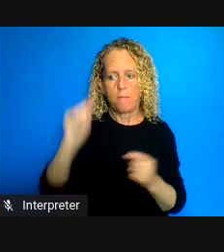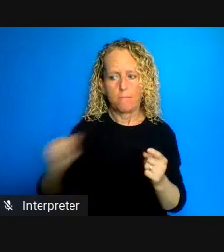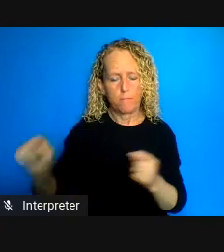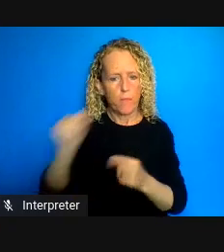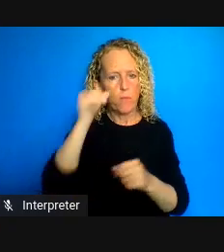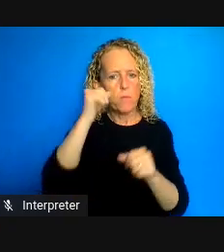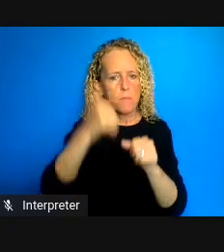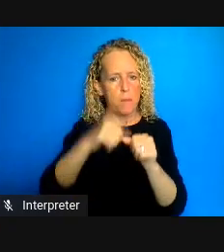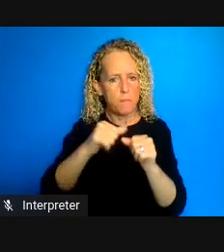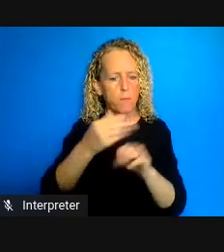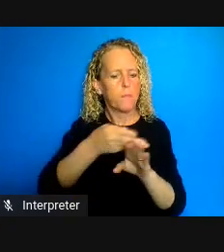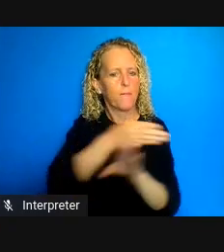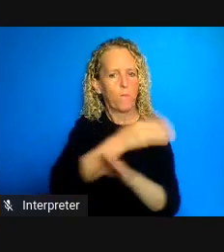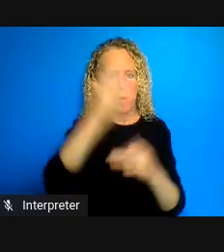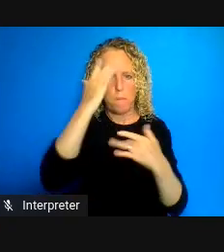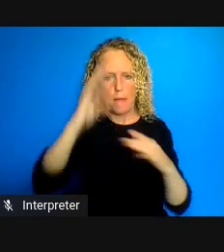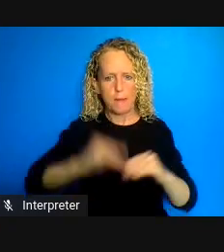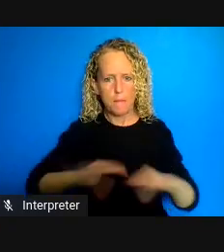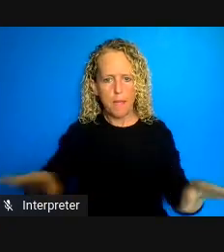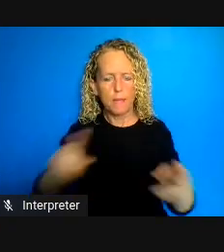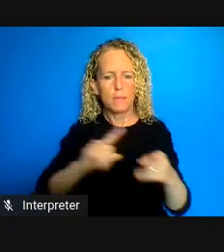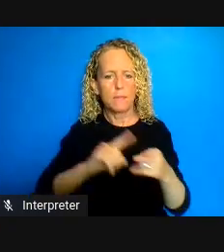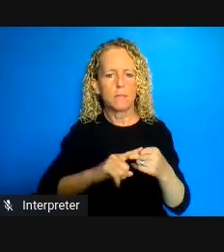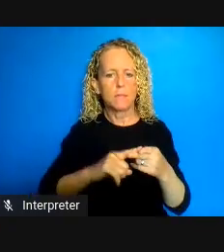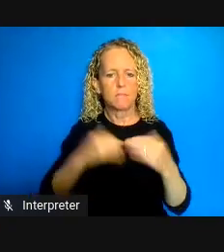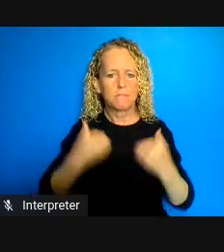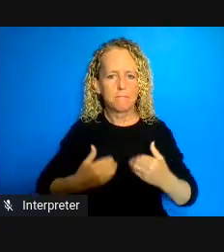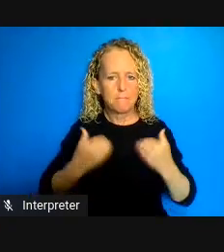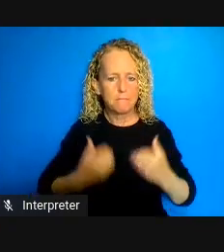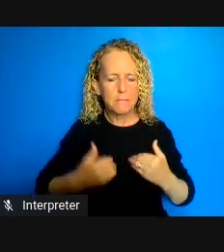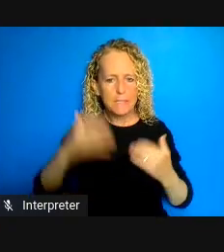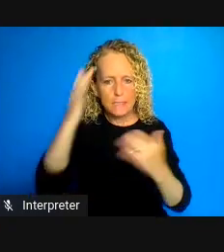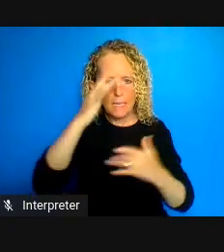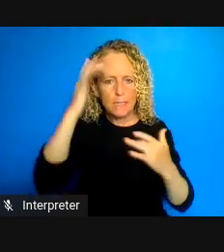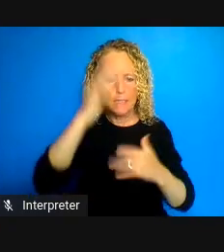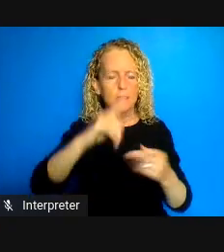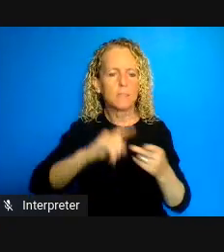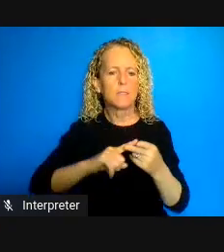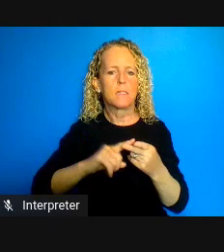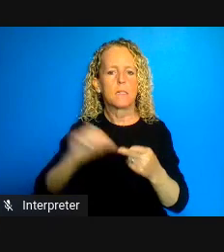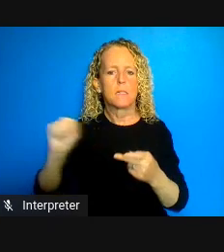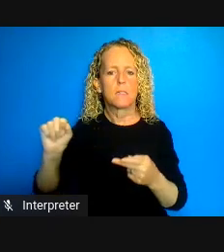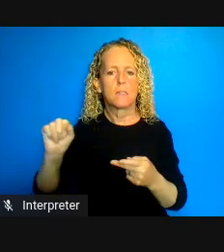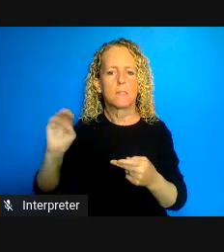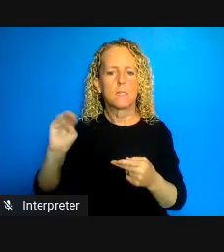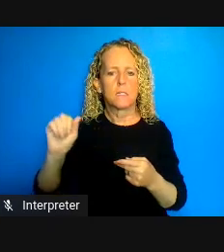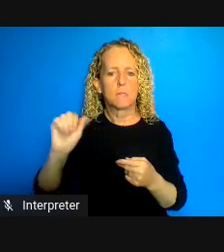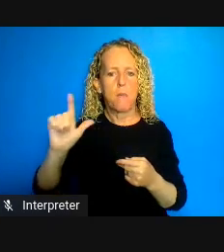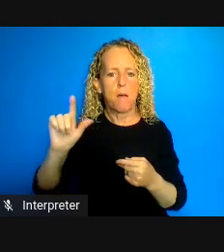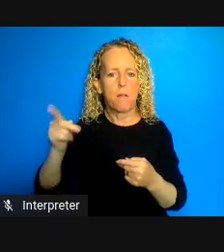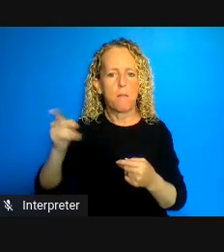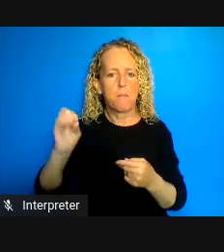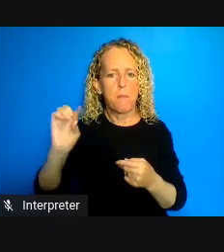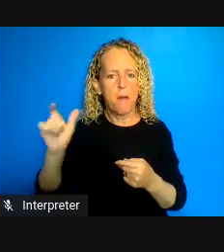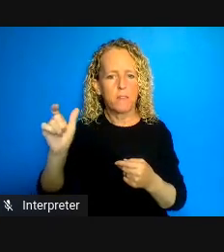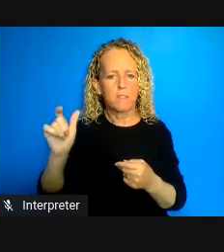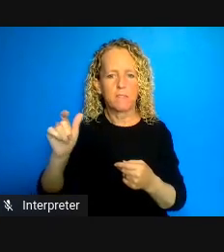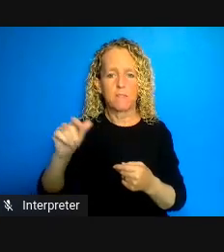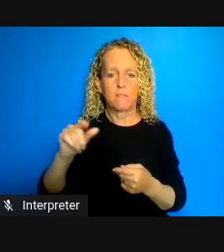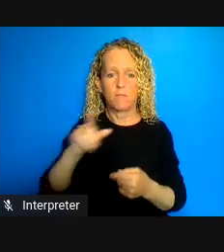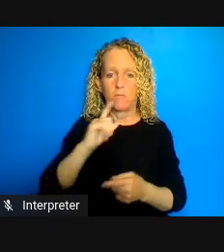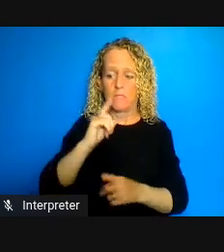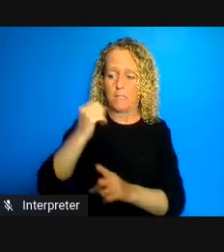smallpox, smallpox wiped out over 30 to 50 percent of communities in Canada when